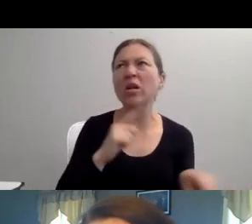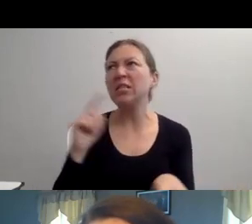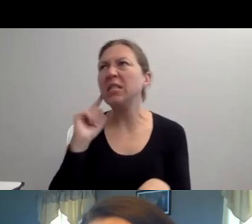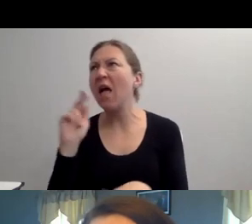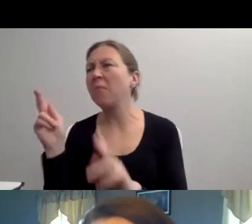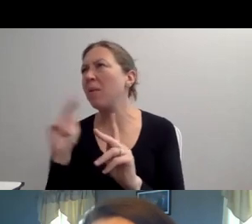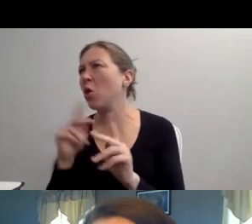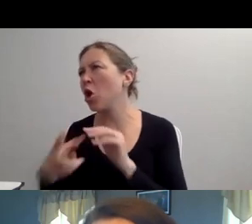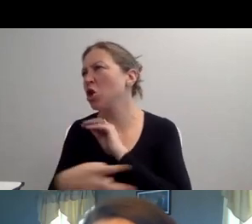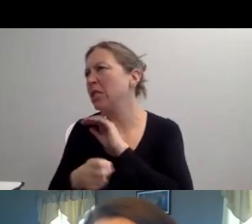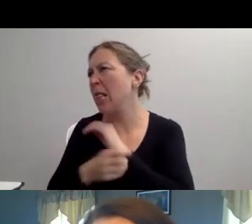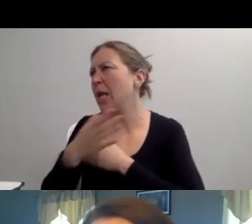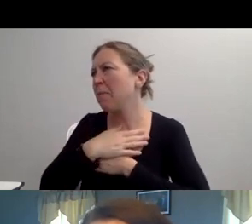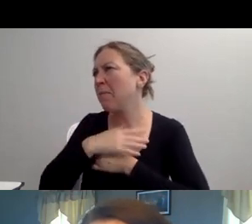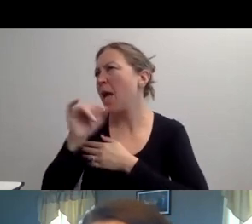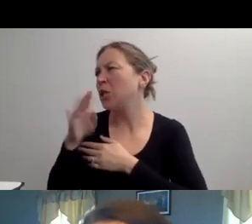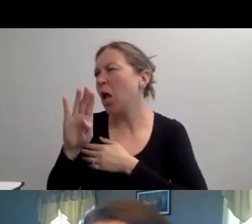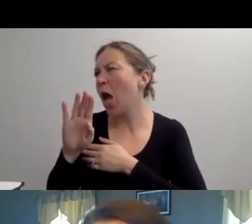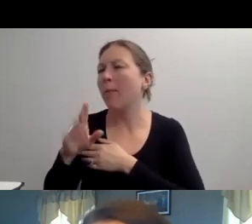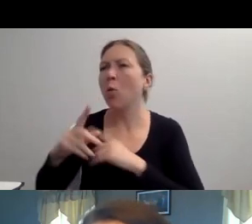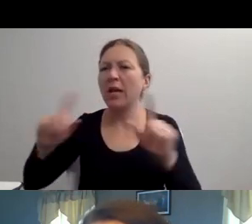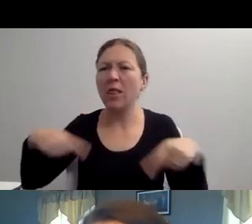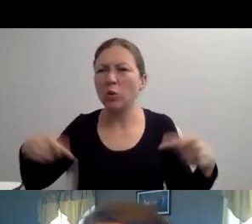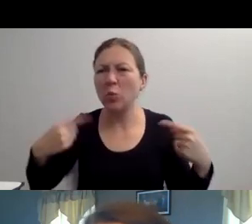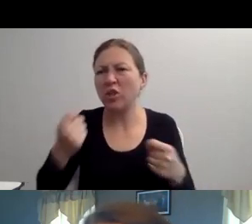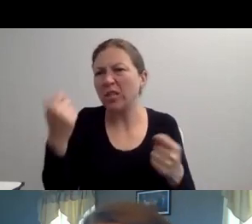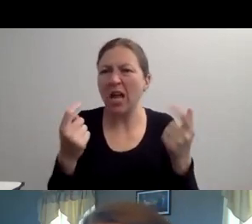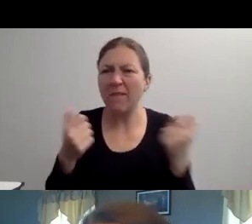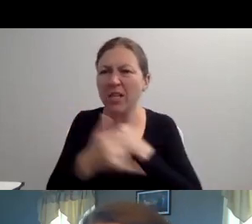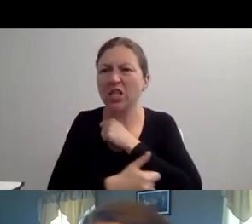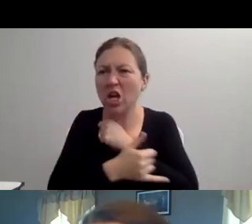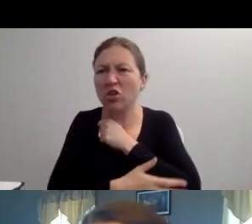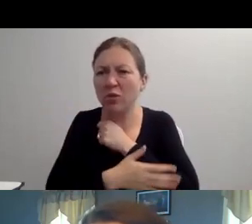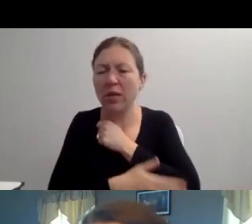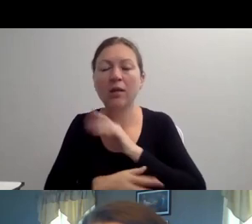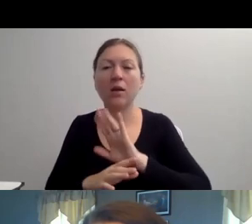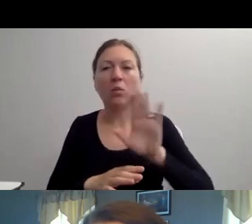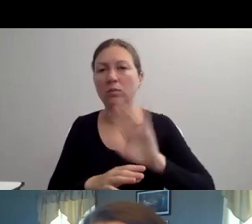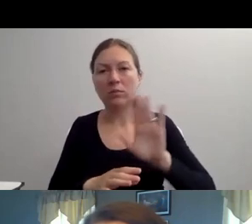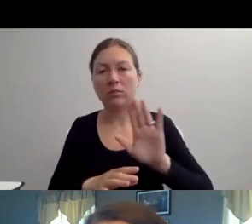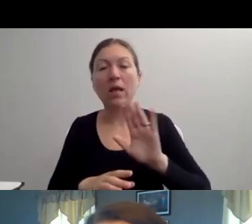"TAKE THIS OPPORTUNITY TO TALK TO THEM AND TELL THEM HOW THIS MAKES YOU FEEL.